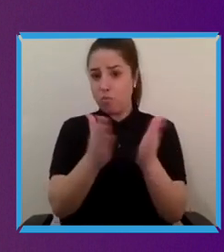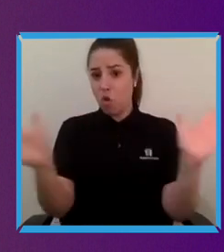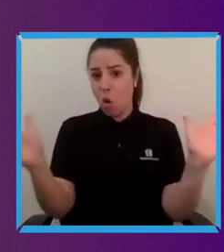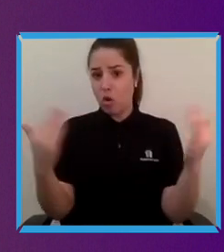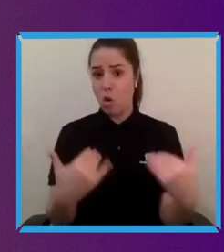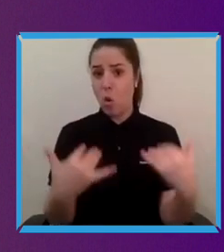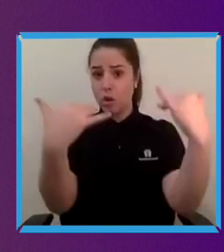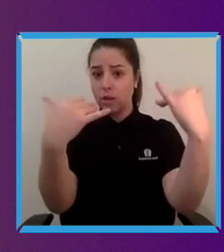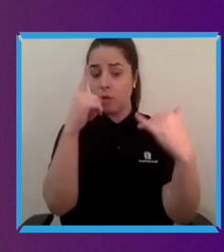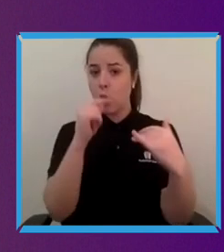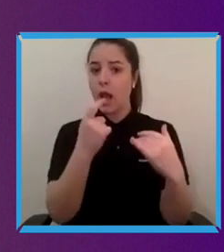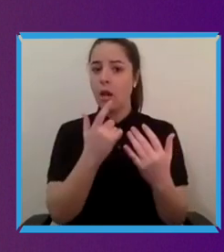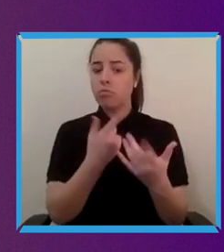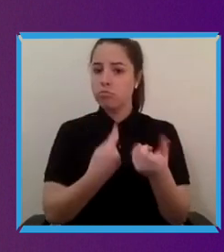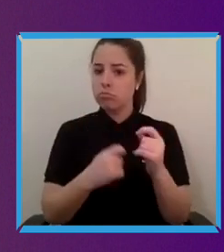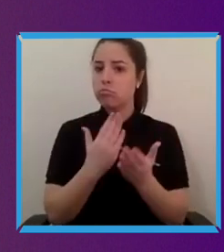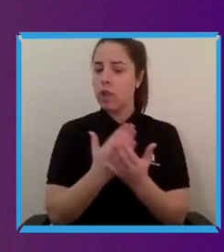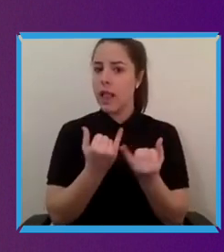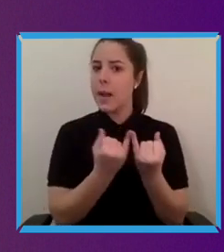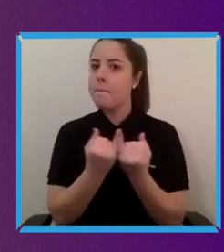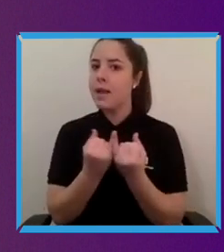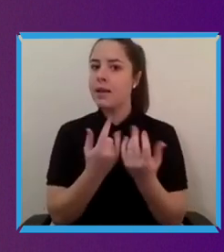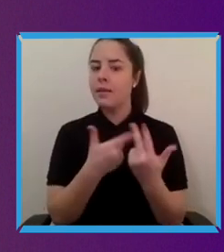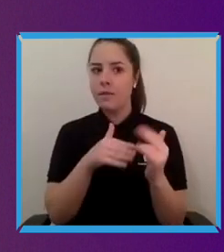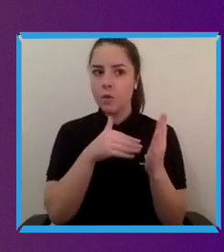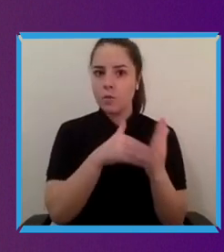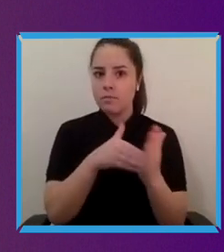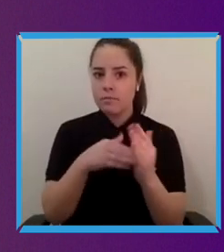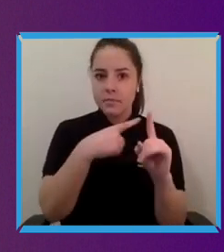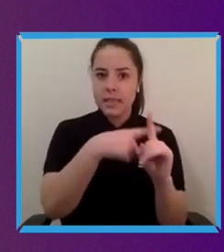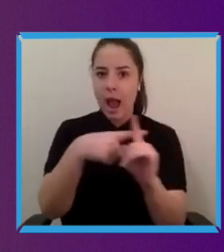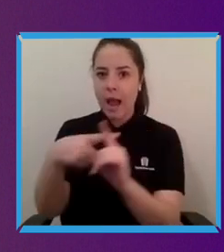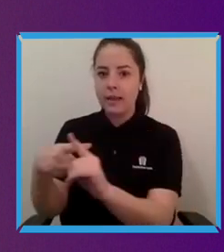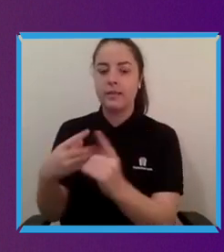advantage. I've also heard you talk about